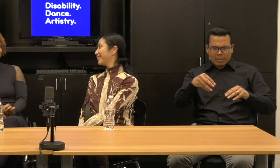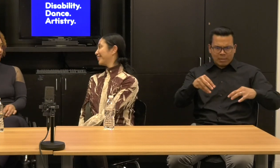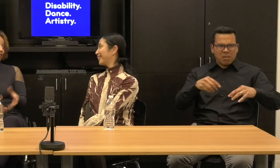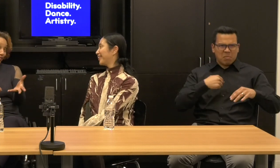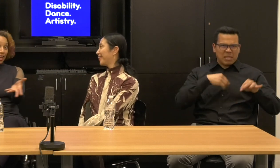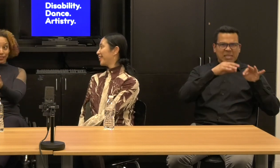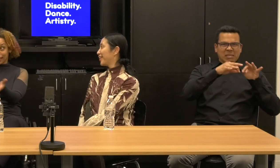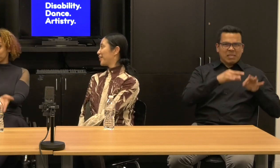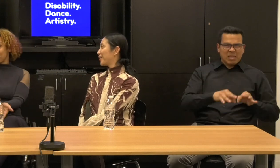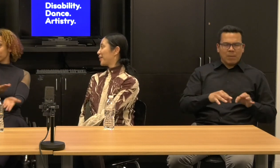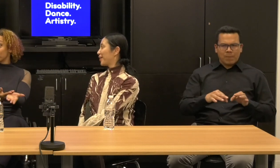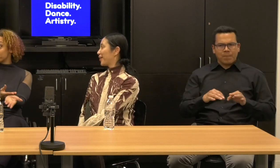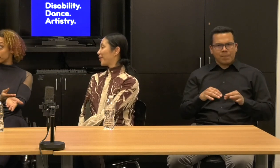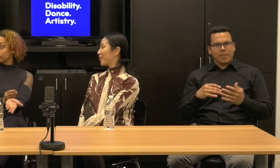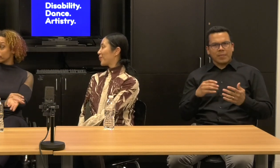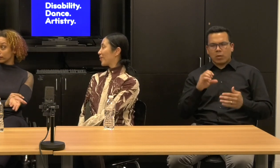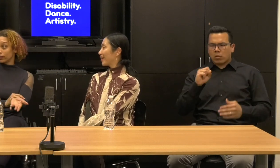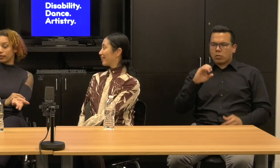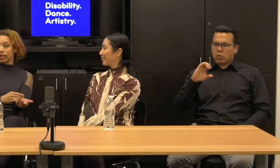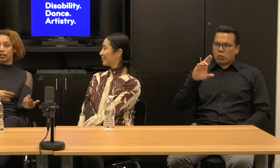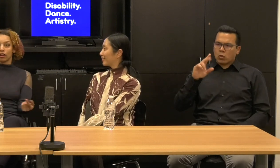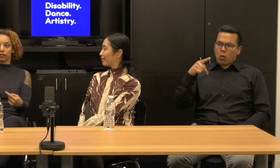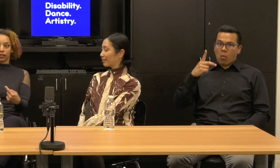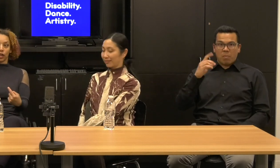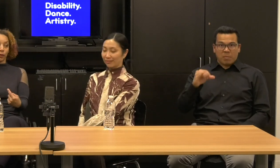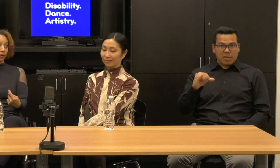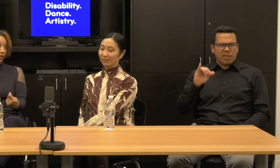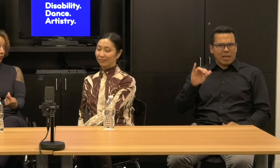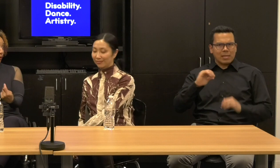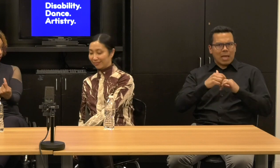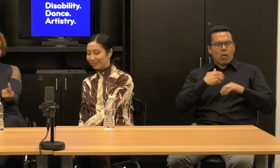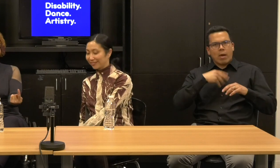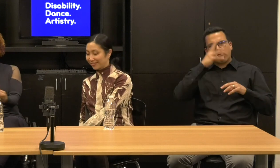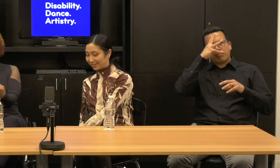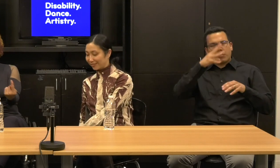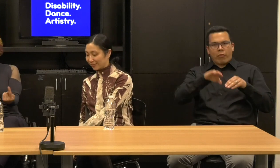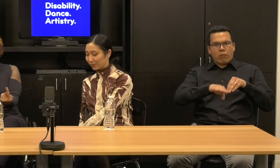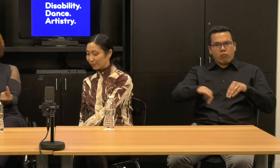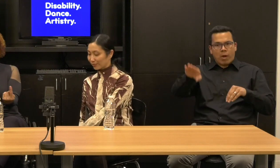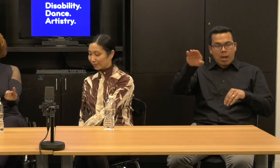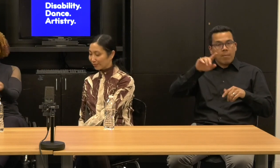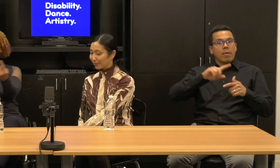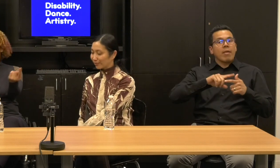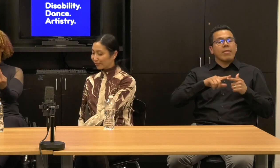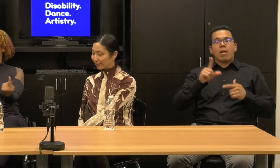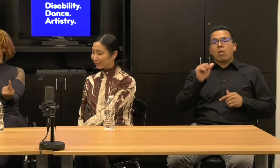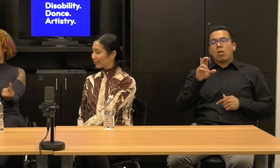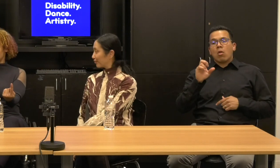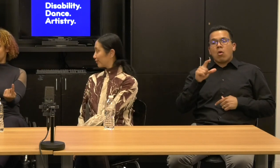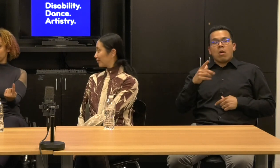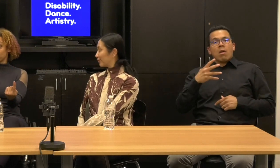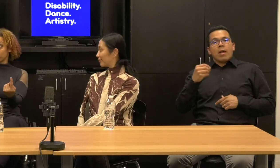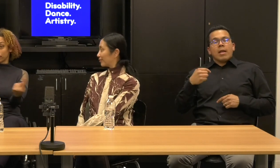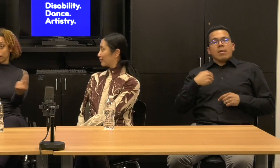that. So that's how the ramp got built. And then Laurel and I went to Boston to need it much really to, to actually for a three,